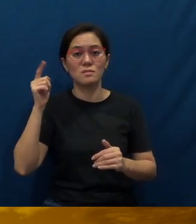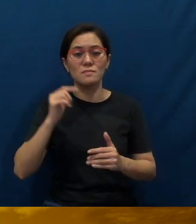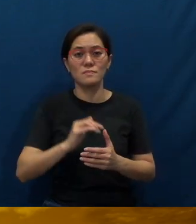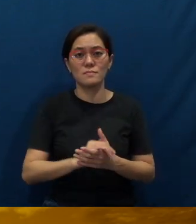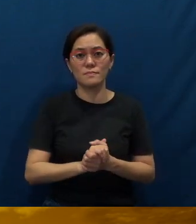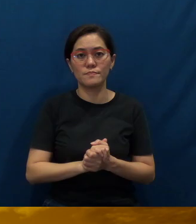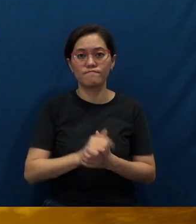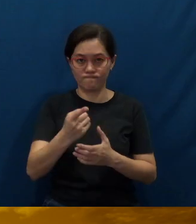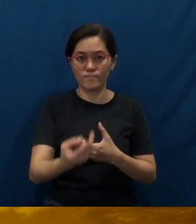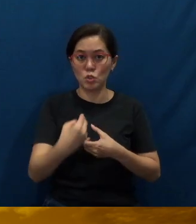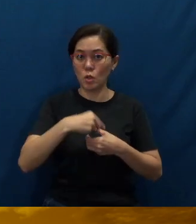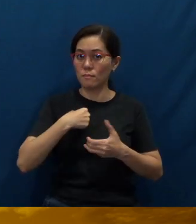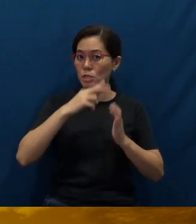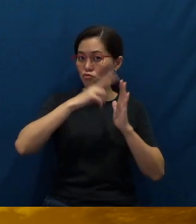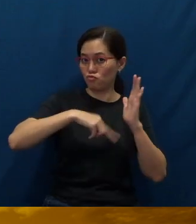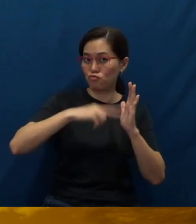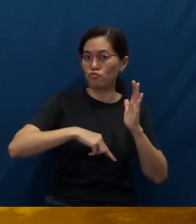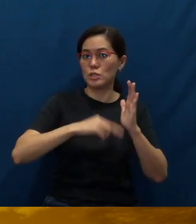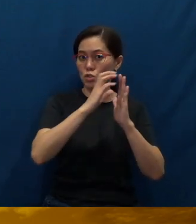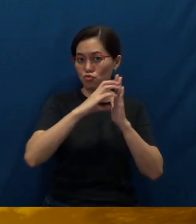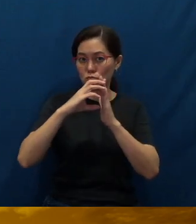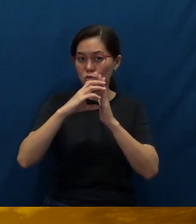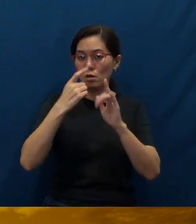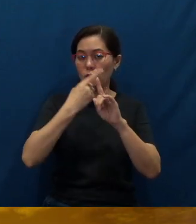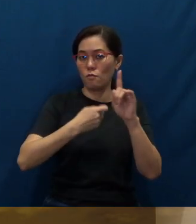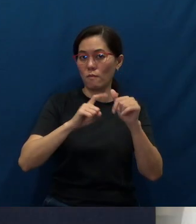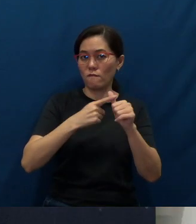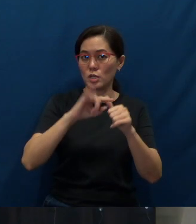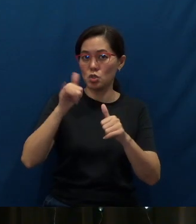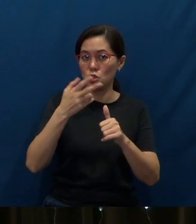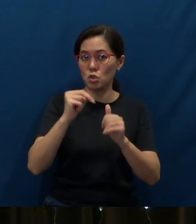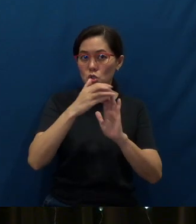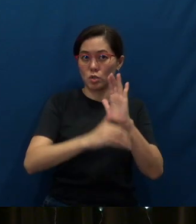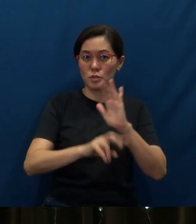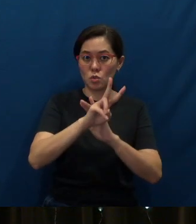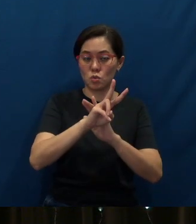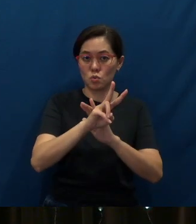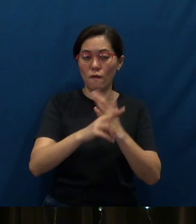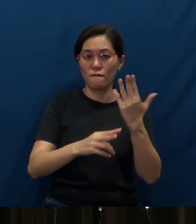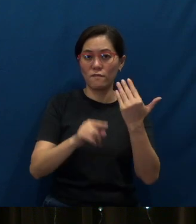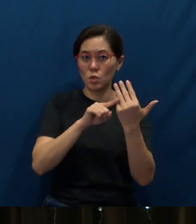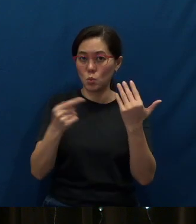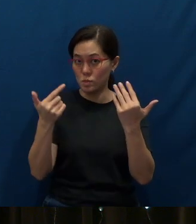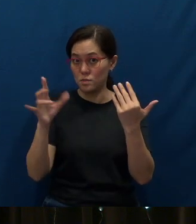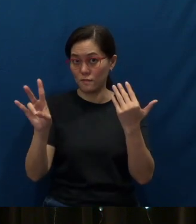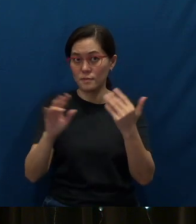Join me to read this portion of Scripture. 1 John chapter 2 verse 15 to 17: